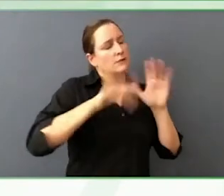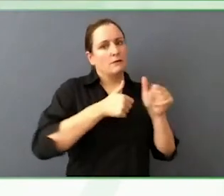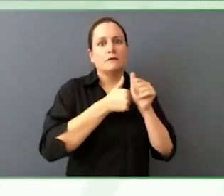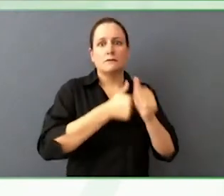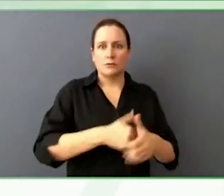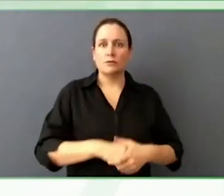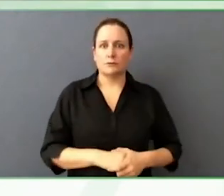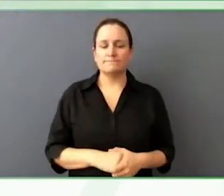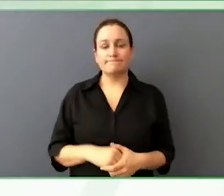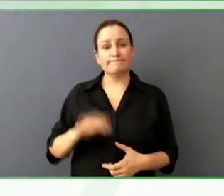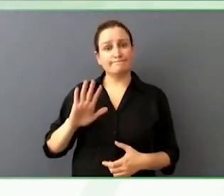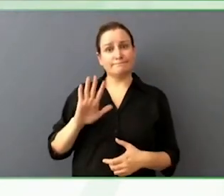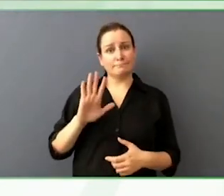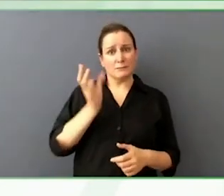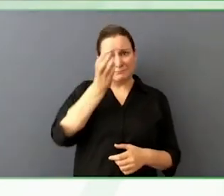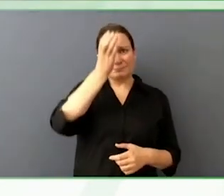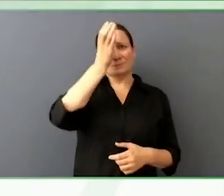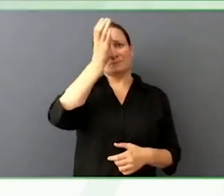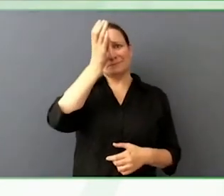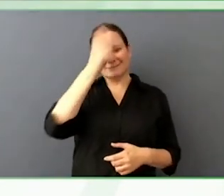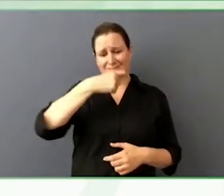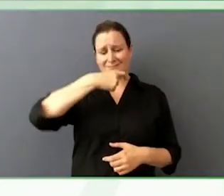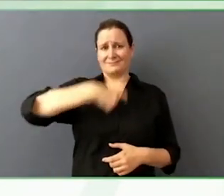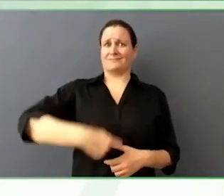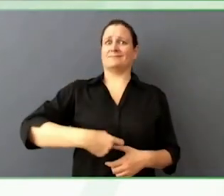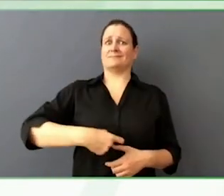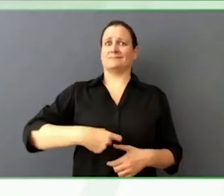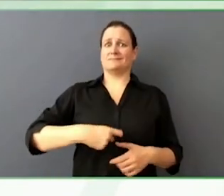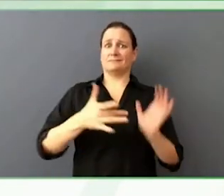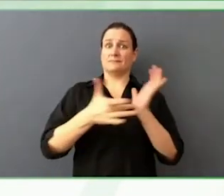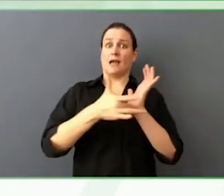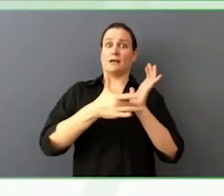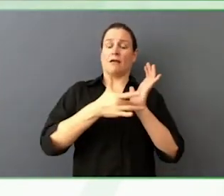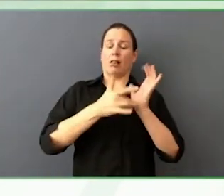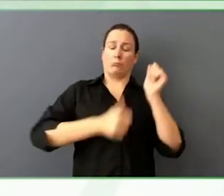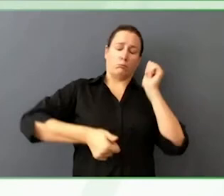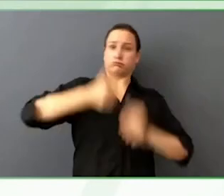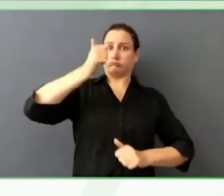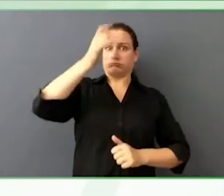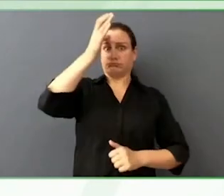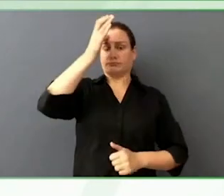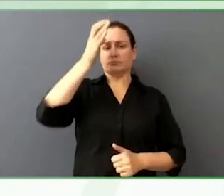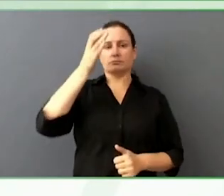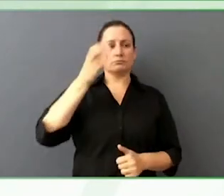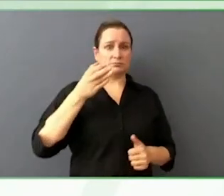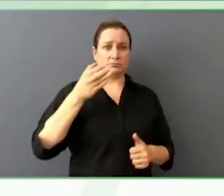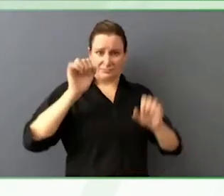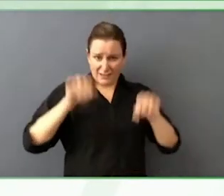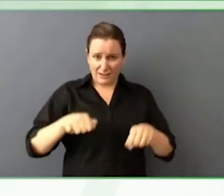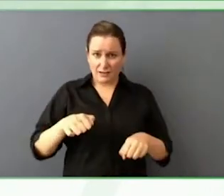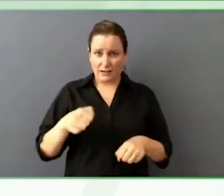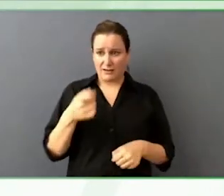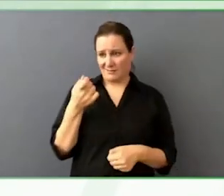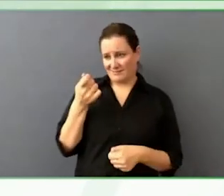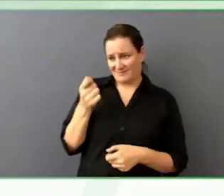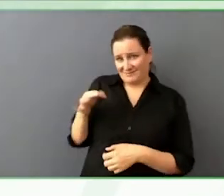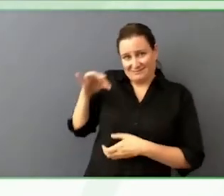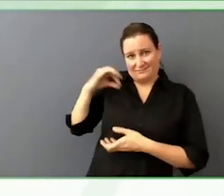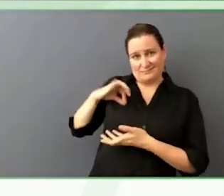People have engineering titles and backgrounds. I do start without resource but I like to also mention their editors